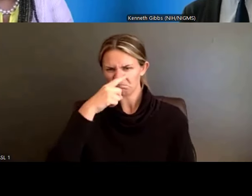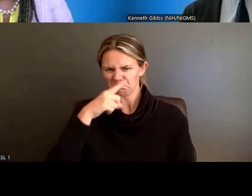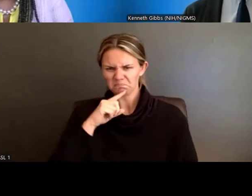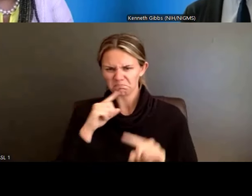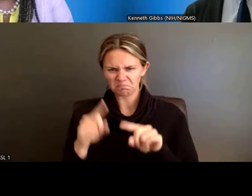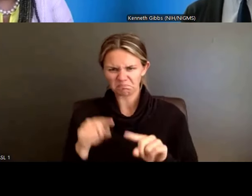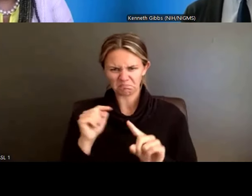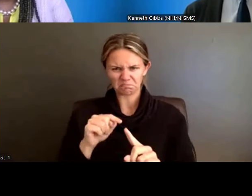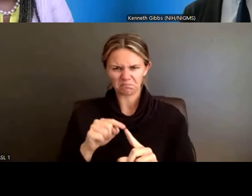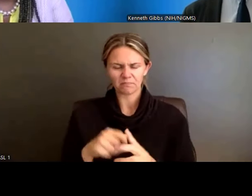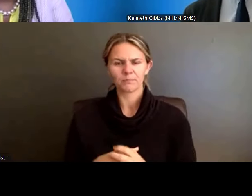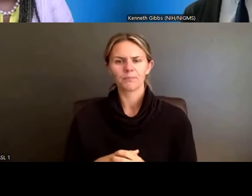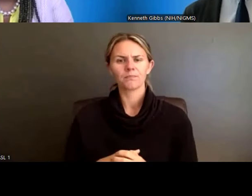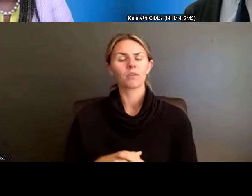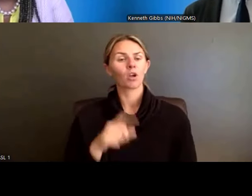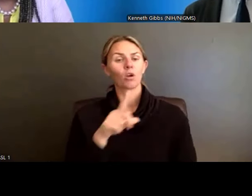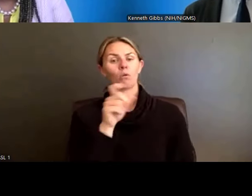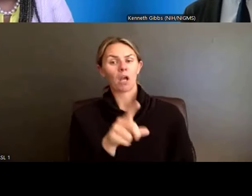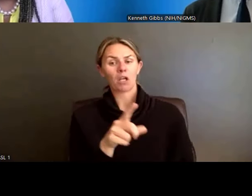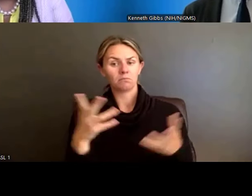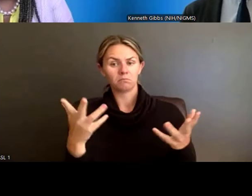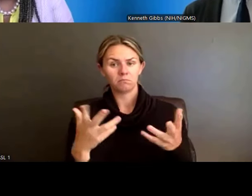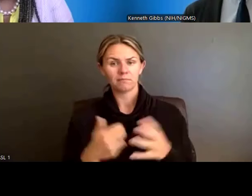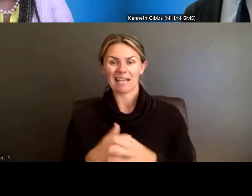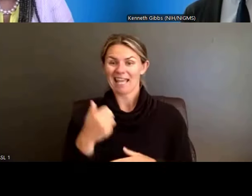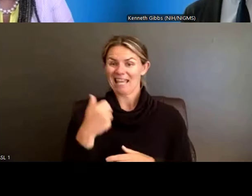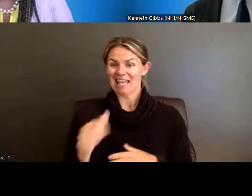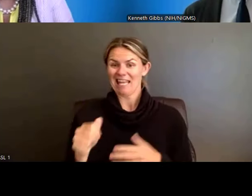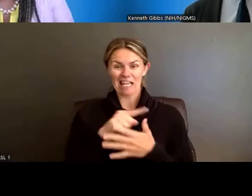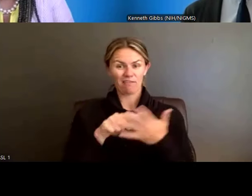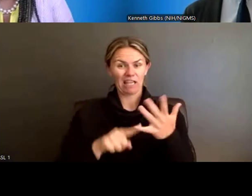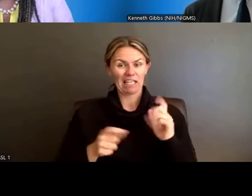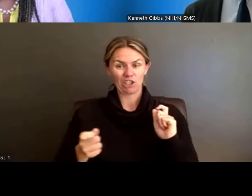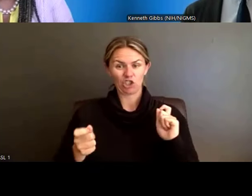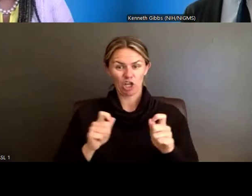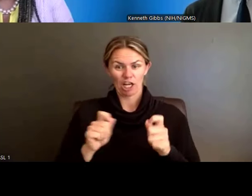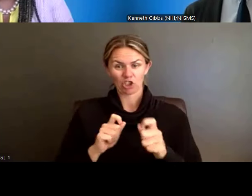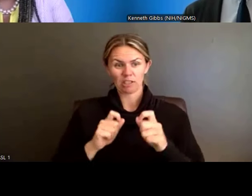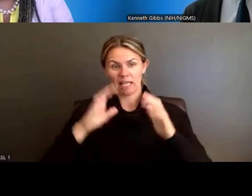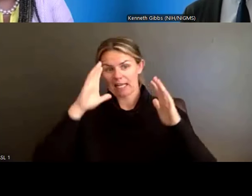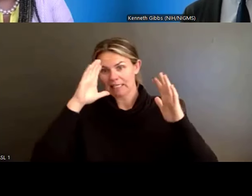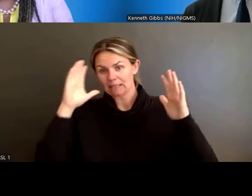is that, are any of these changes expected to impact